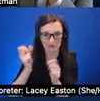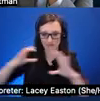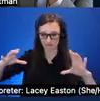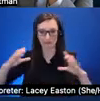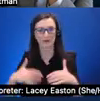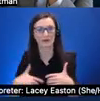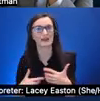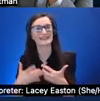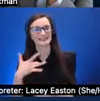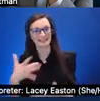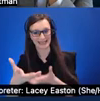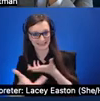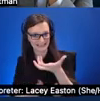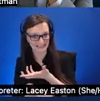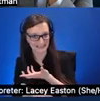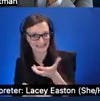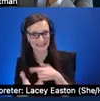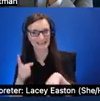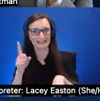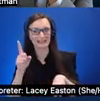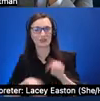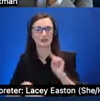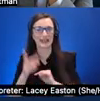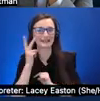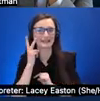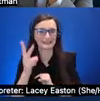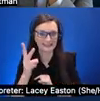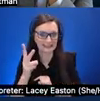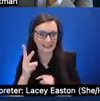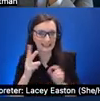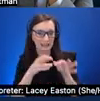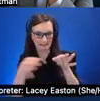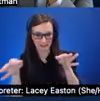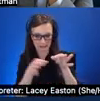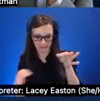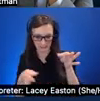expose the semantics or the interface that would enable it to be accessed via screen reader uh